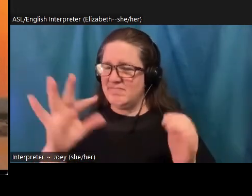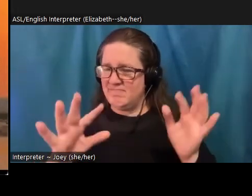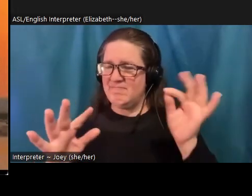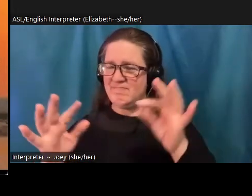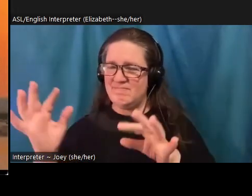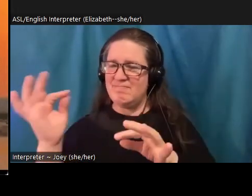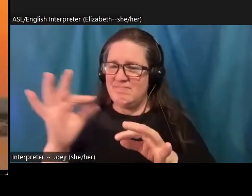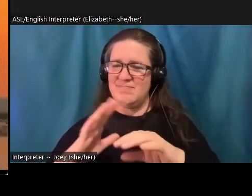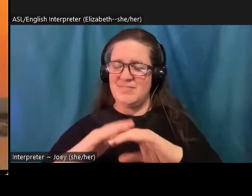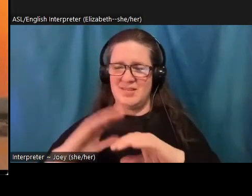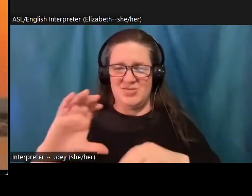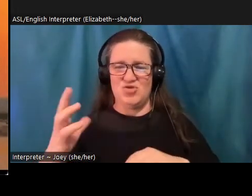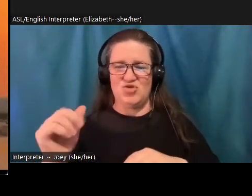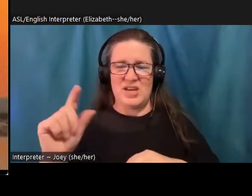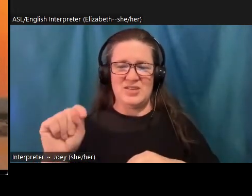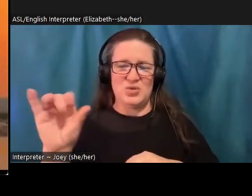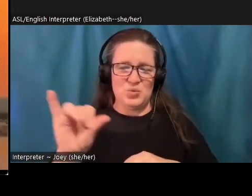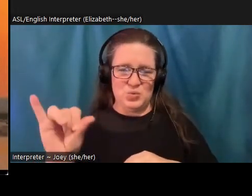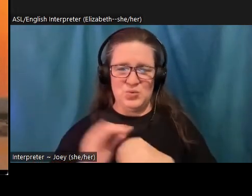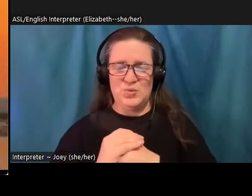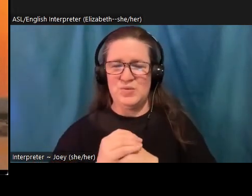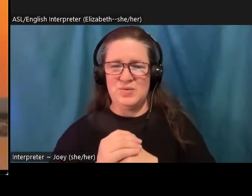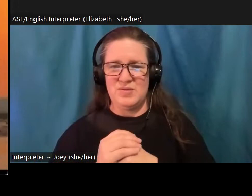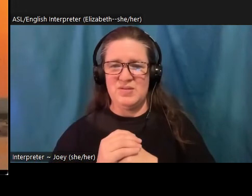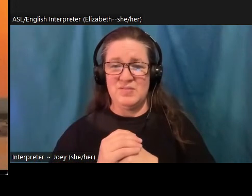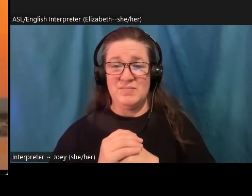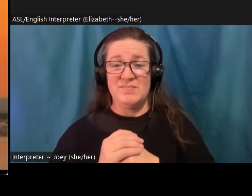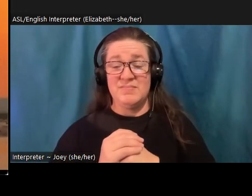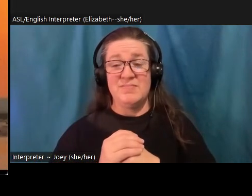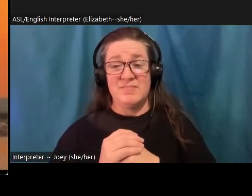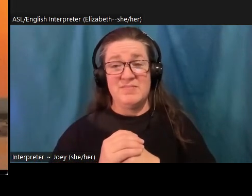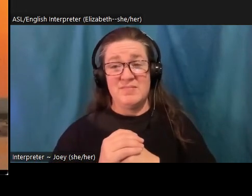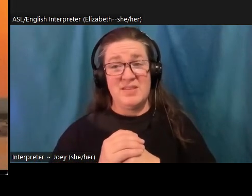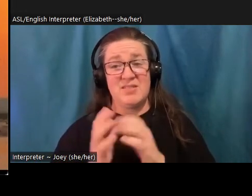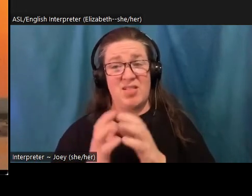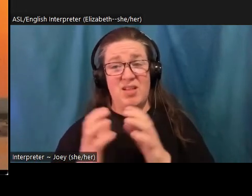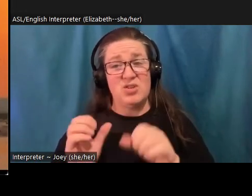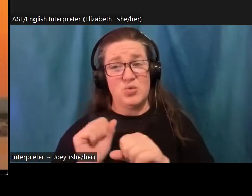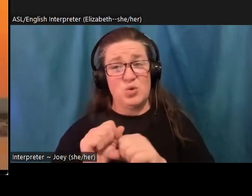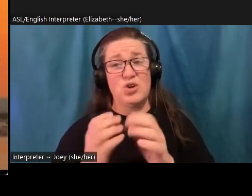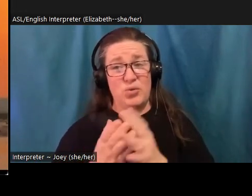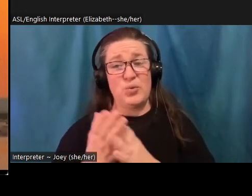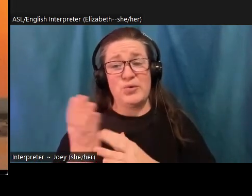around this as well. Yeah, it's a lot to work through. There was